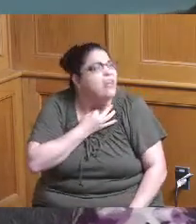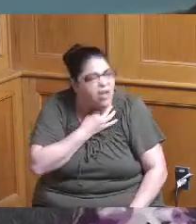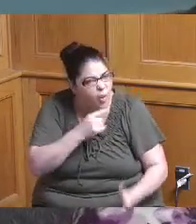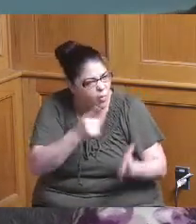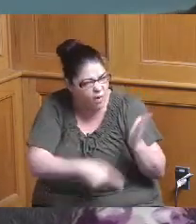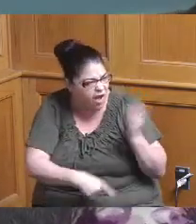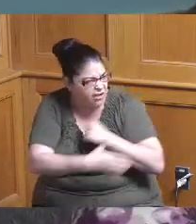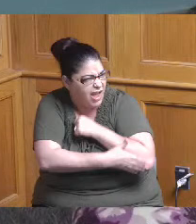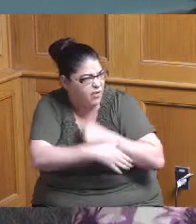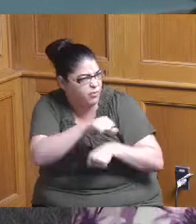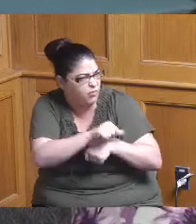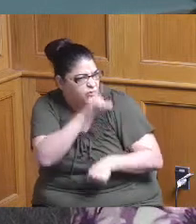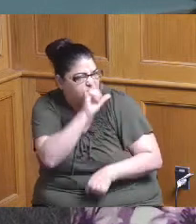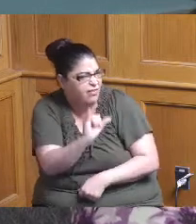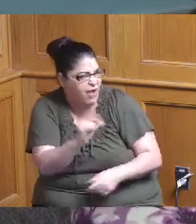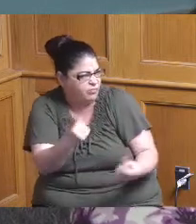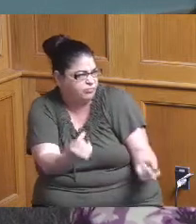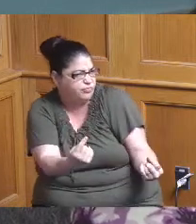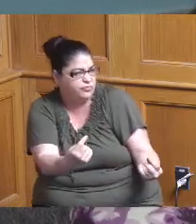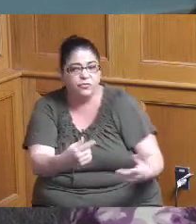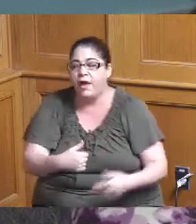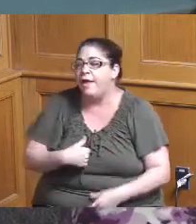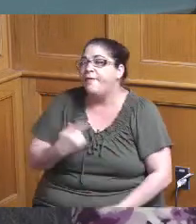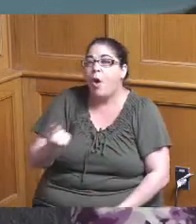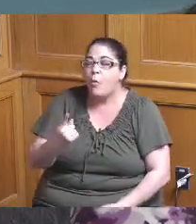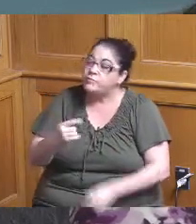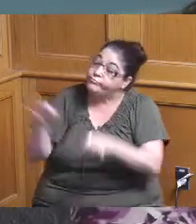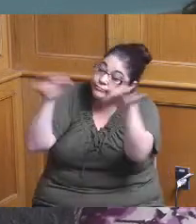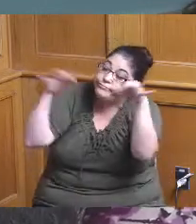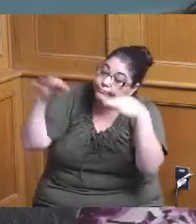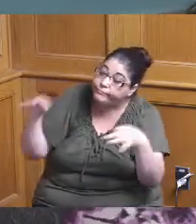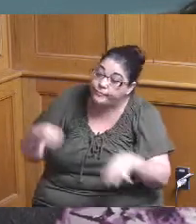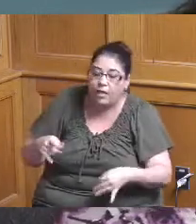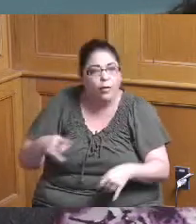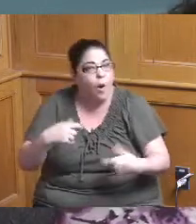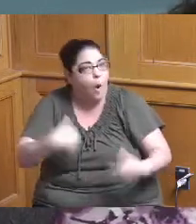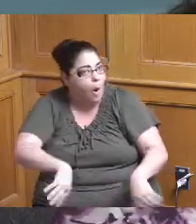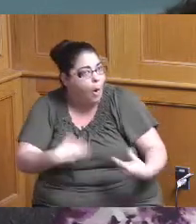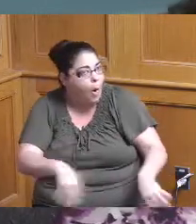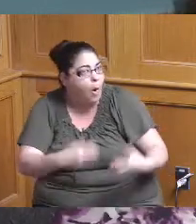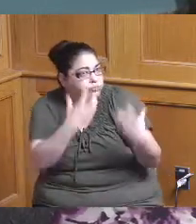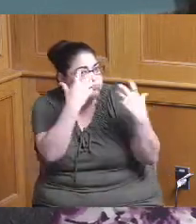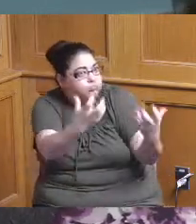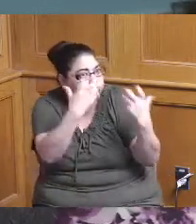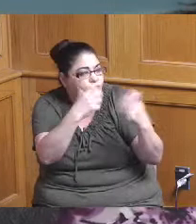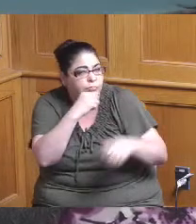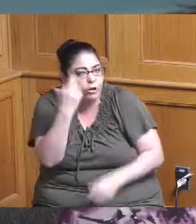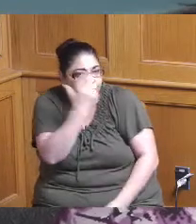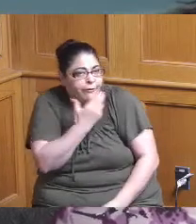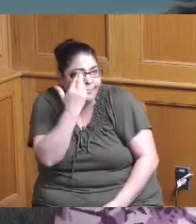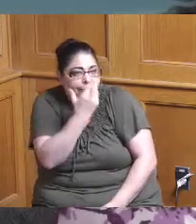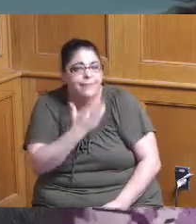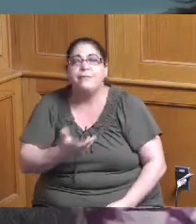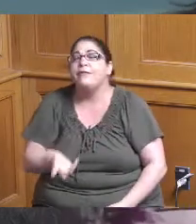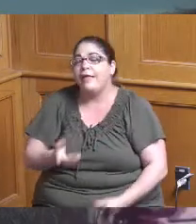and they are amazed with all the things that the county does and opportunities for